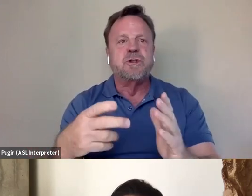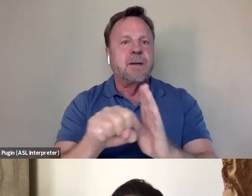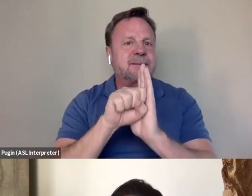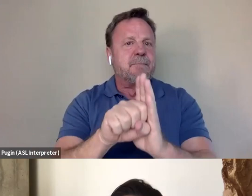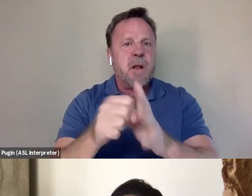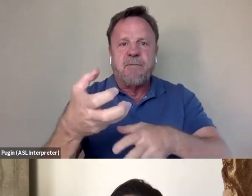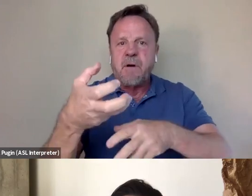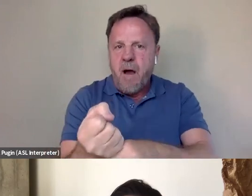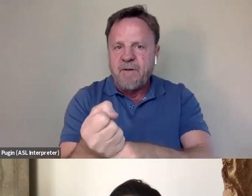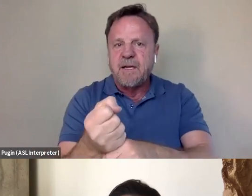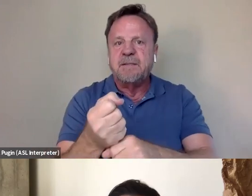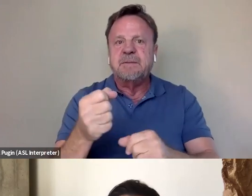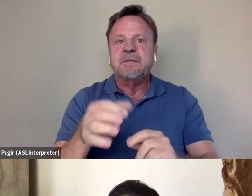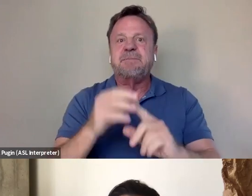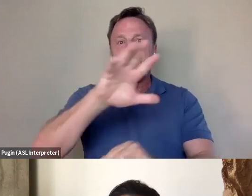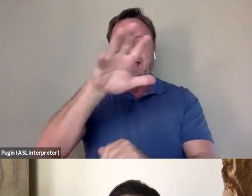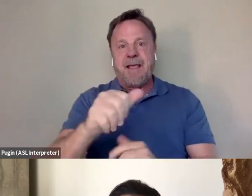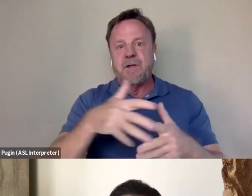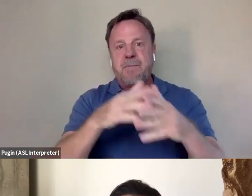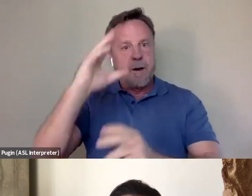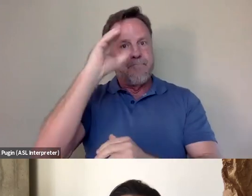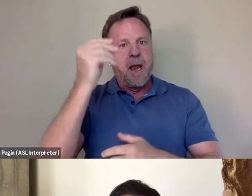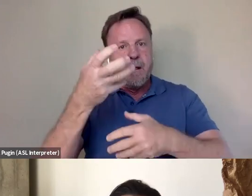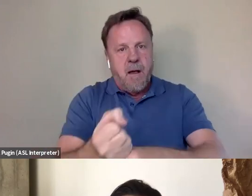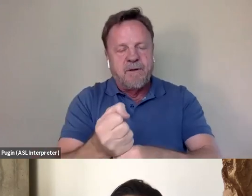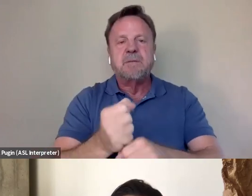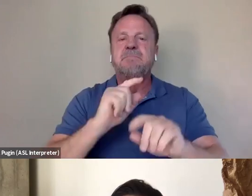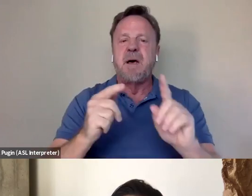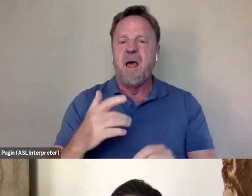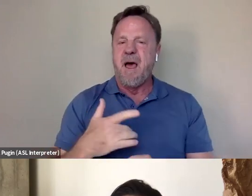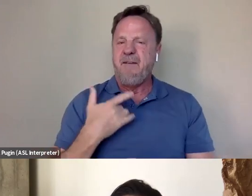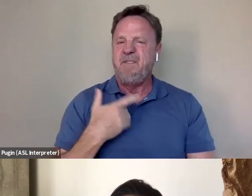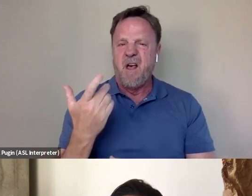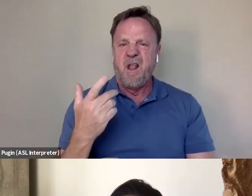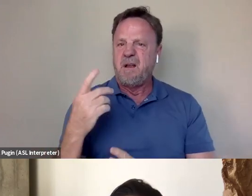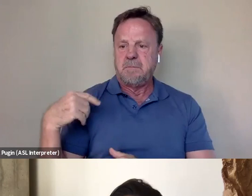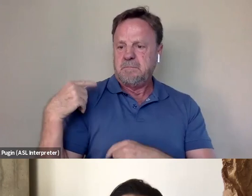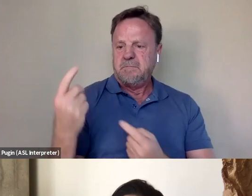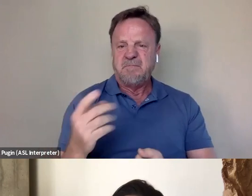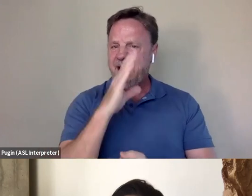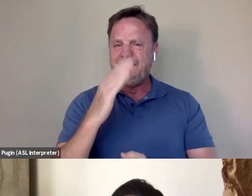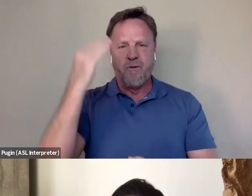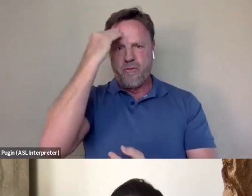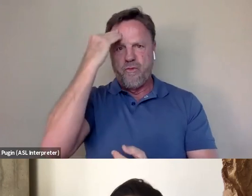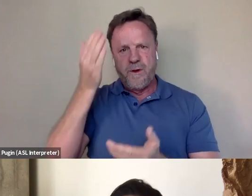especially Asian-American male confidence. But I felt for the longest time, I never knew he who he was as a person, as you were saying,